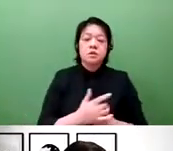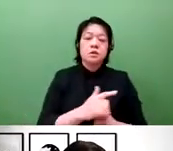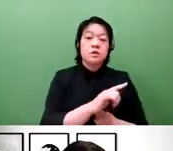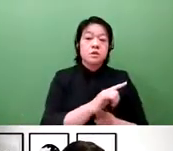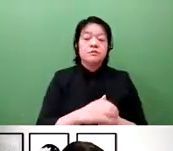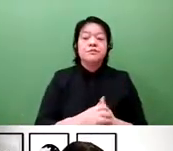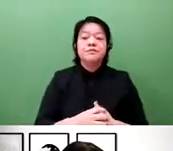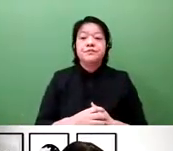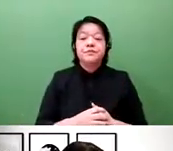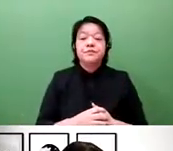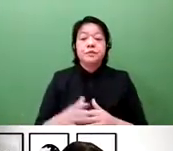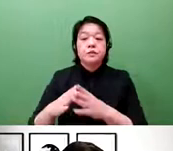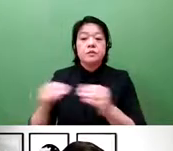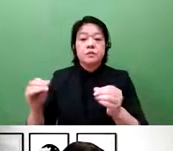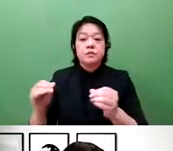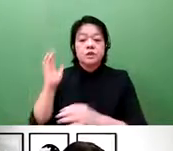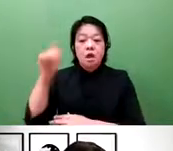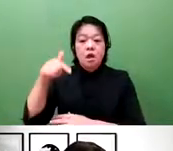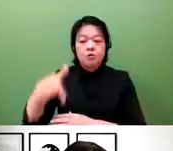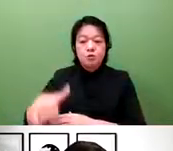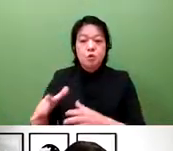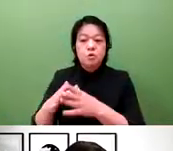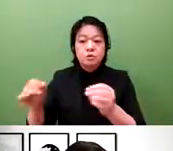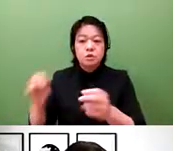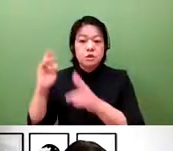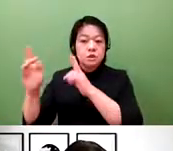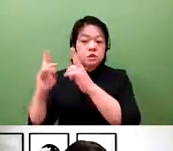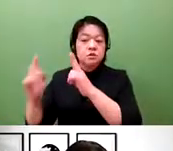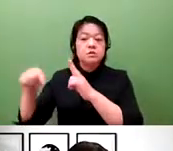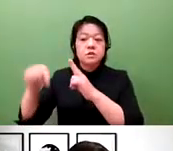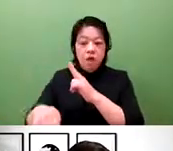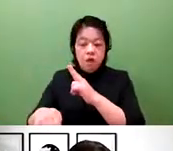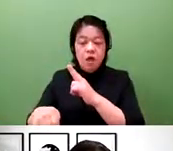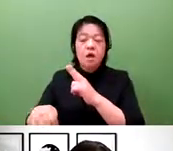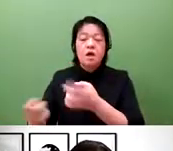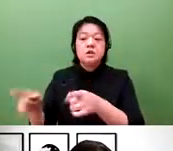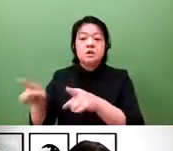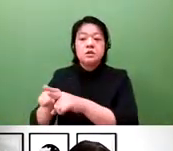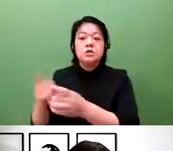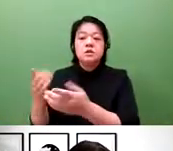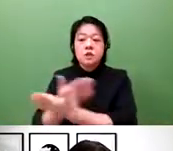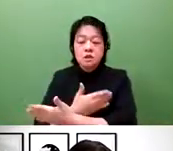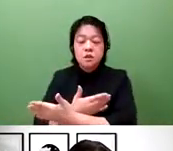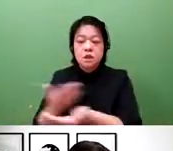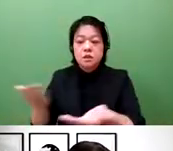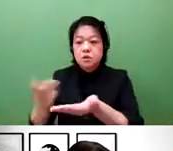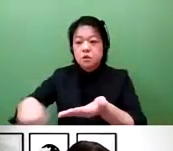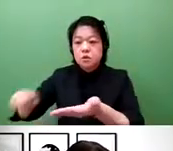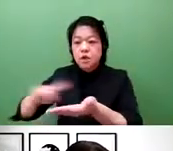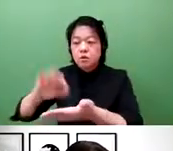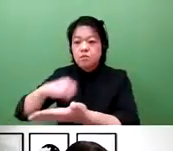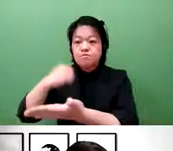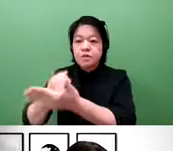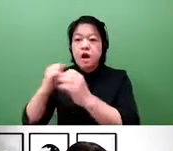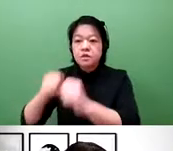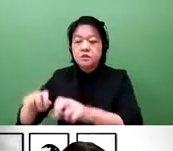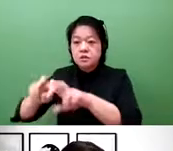And measures are taken. To put it in a nutshell, the private sector and also